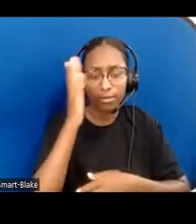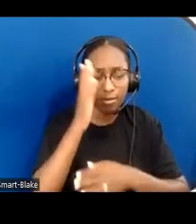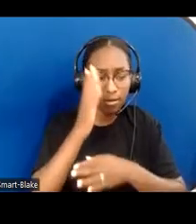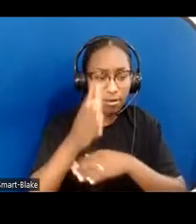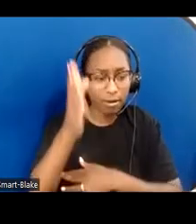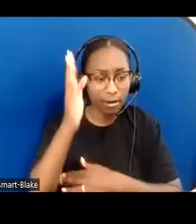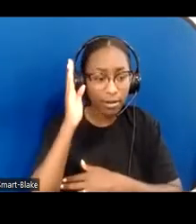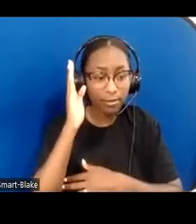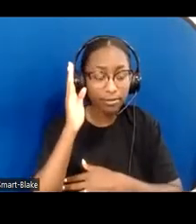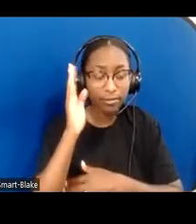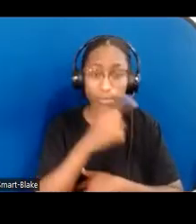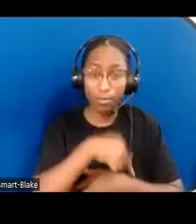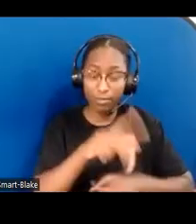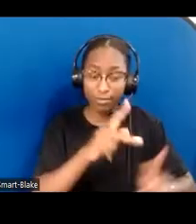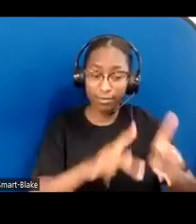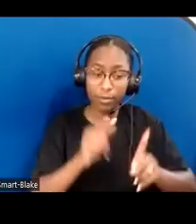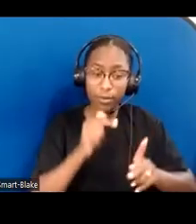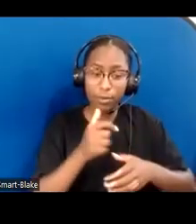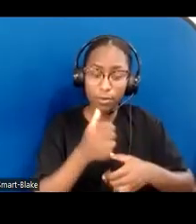[chat notification sound]